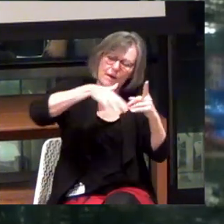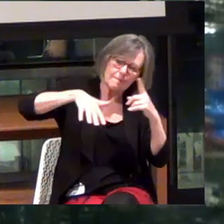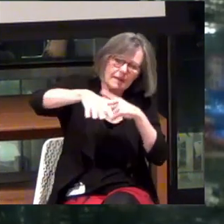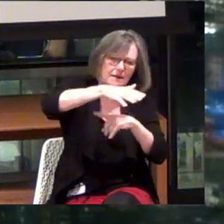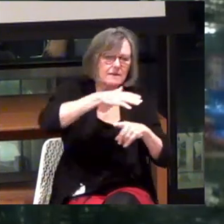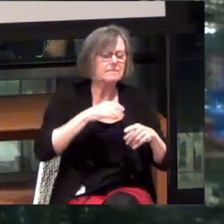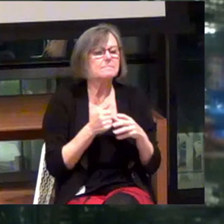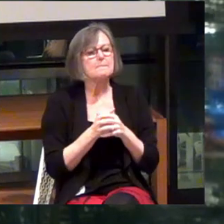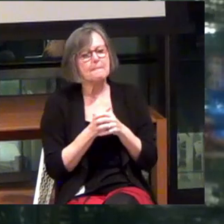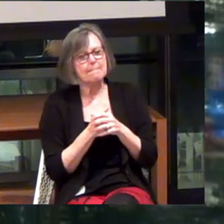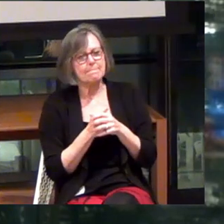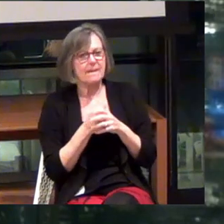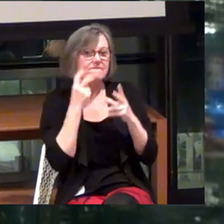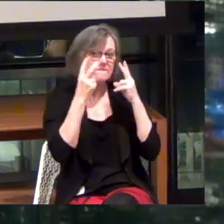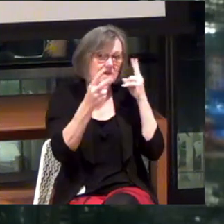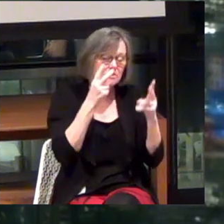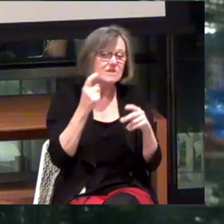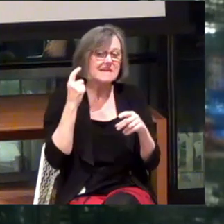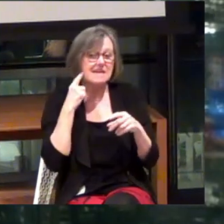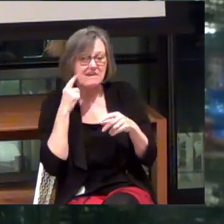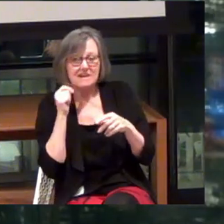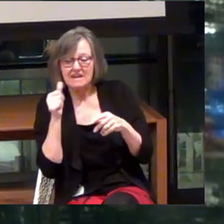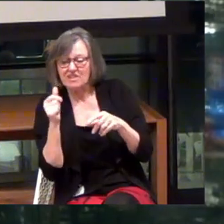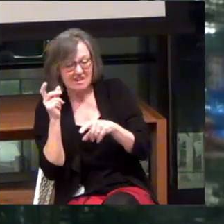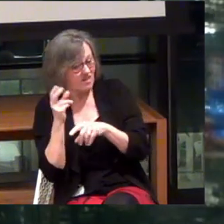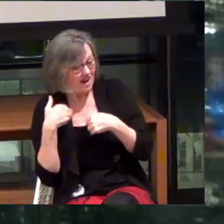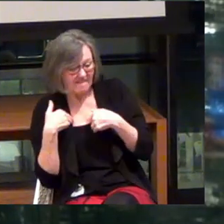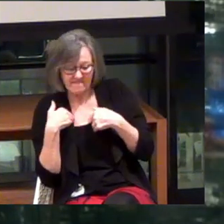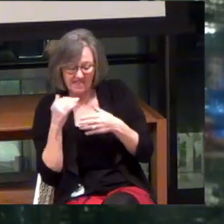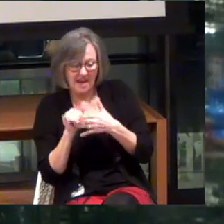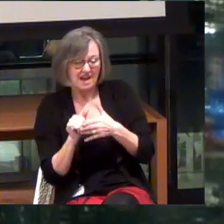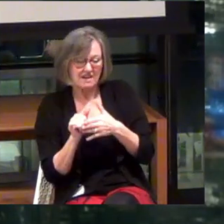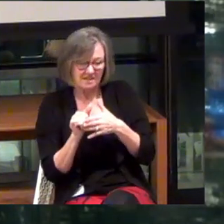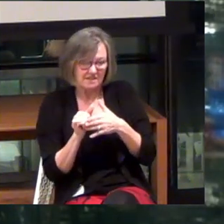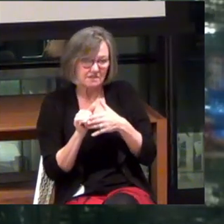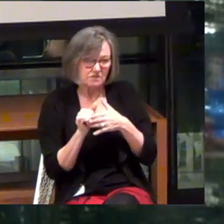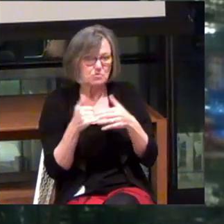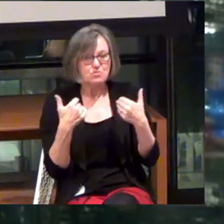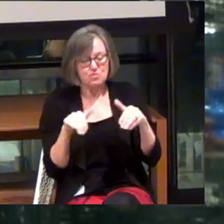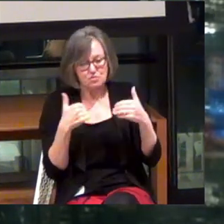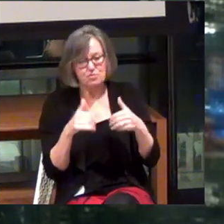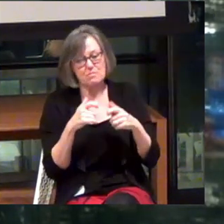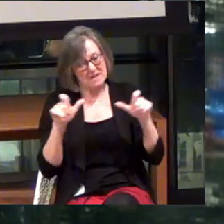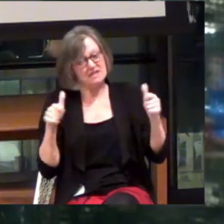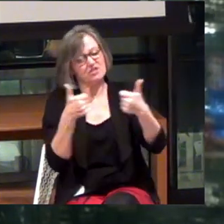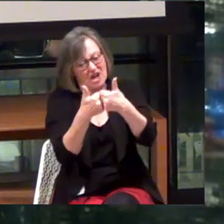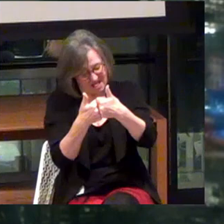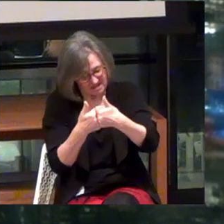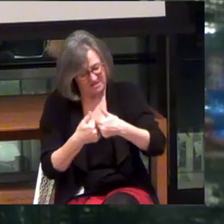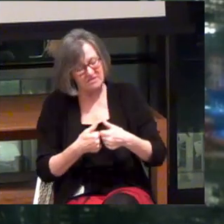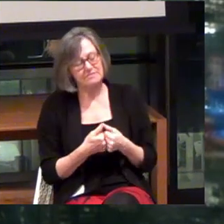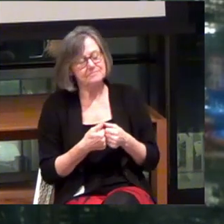If your vision and hearing isn't accessible to you, that's a pretty big challenge. So...